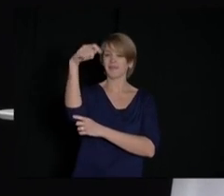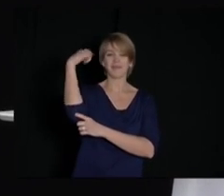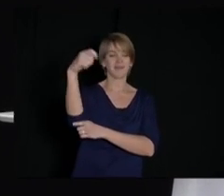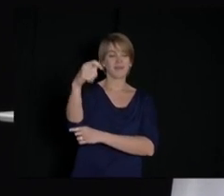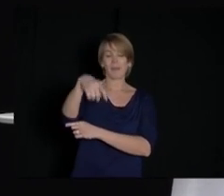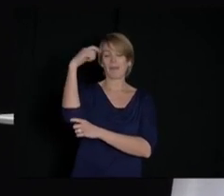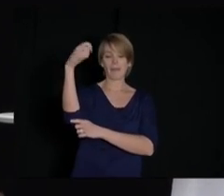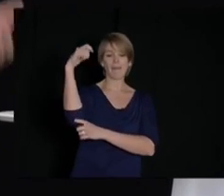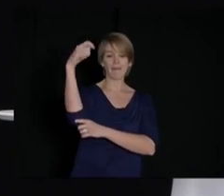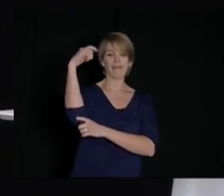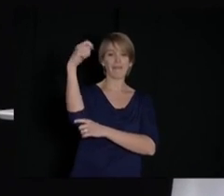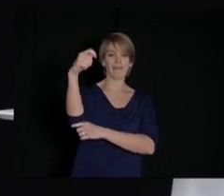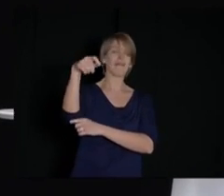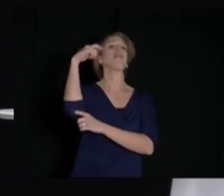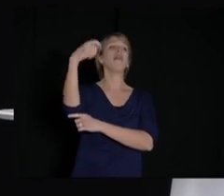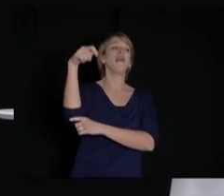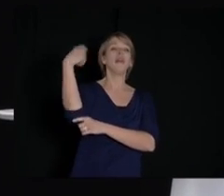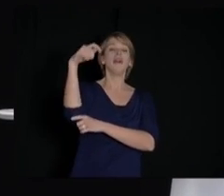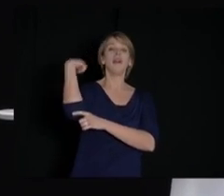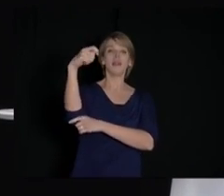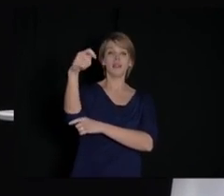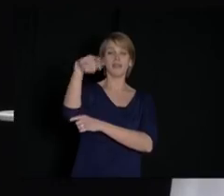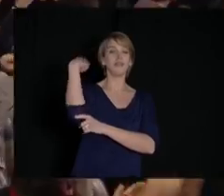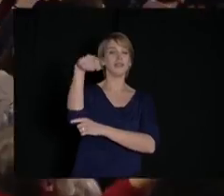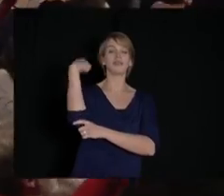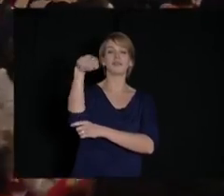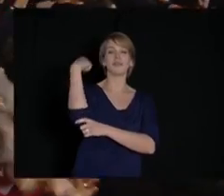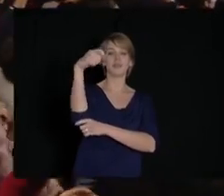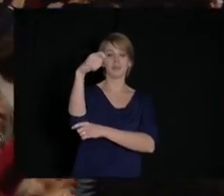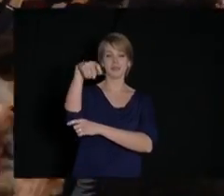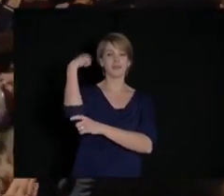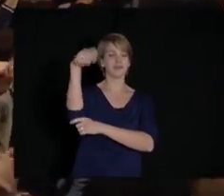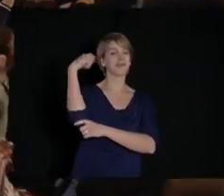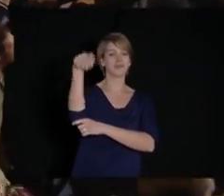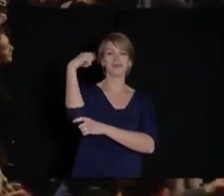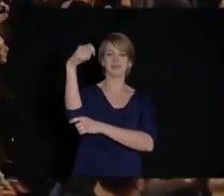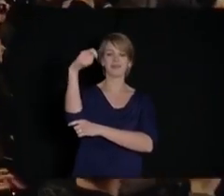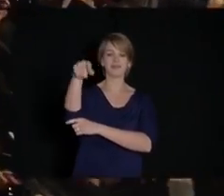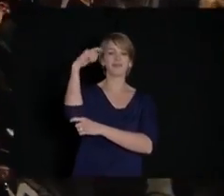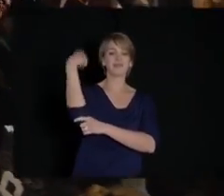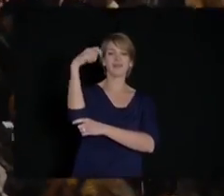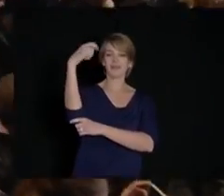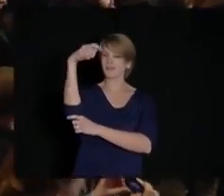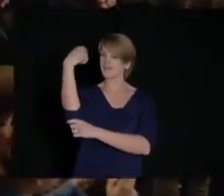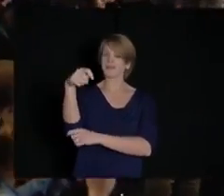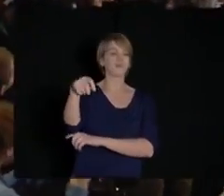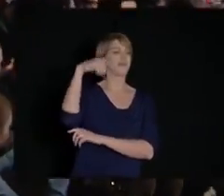Audience: Resistance! Resistance! Resistance!